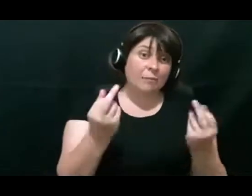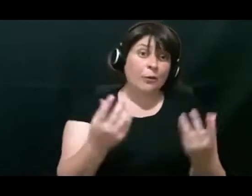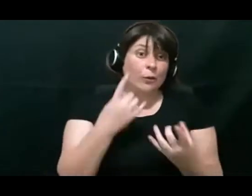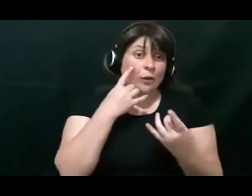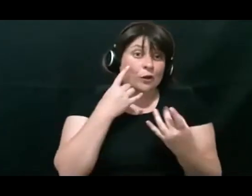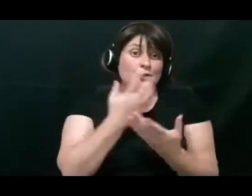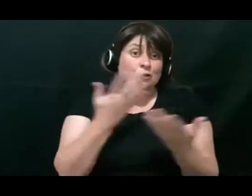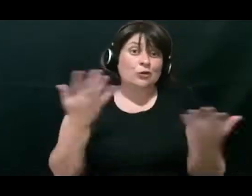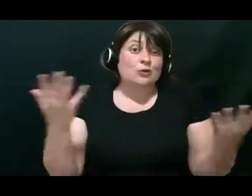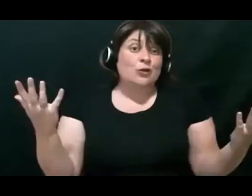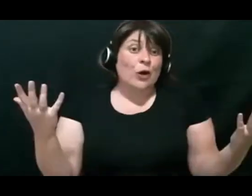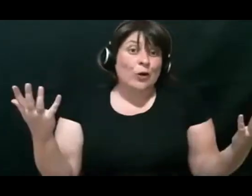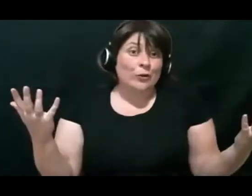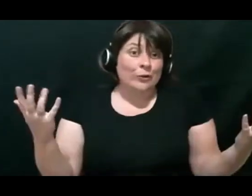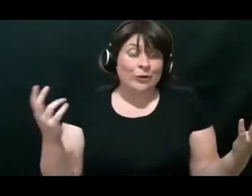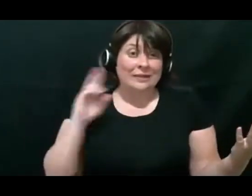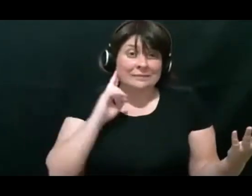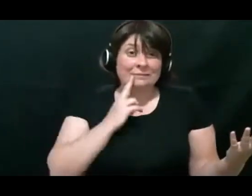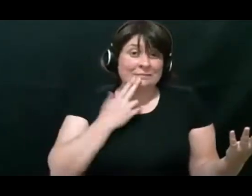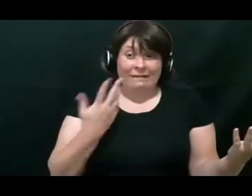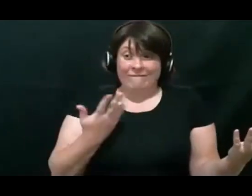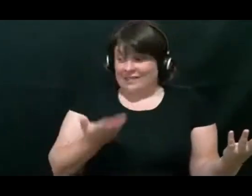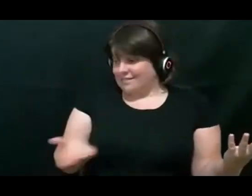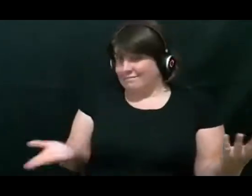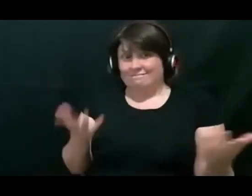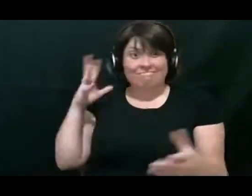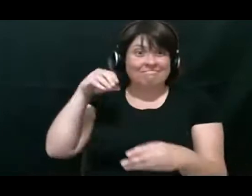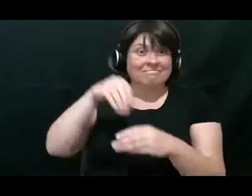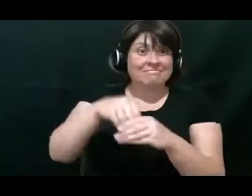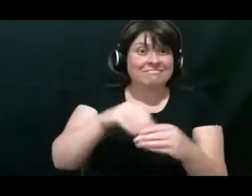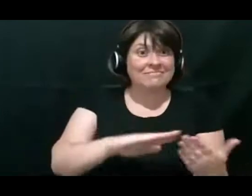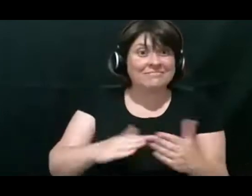make deafness part of our society.